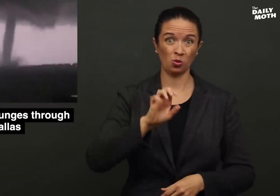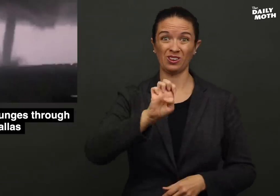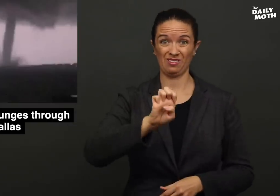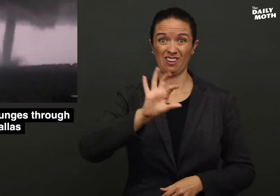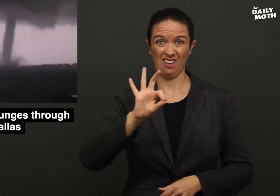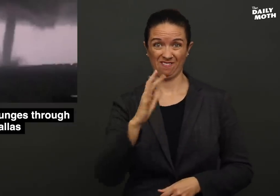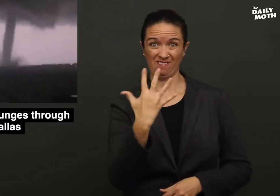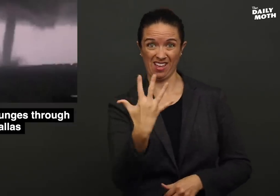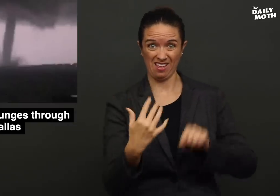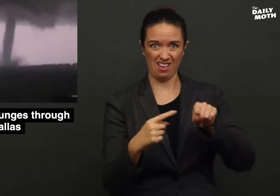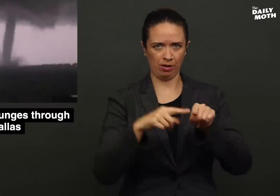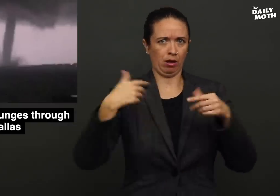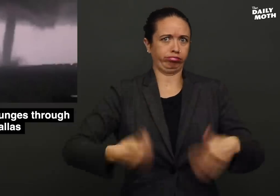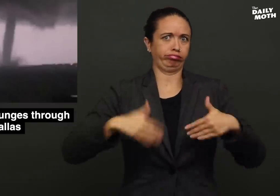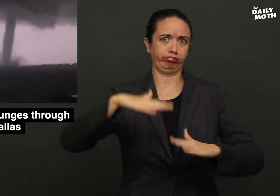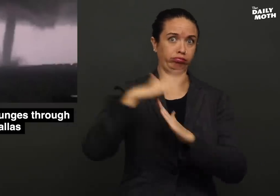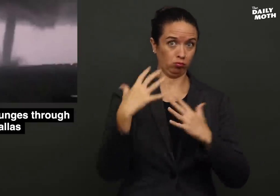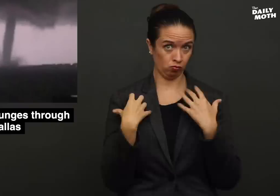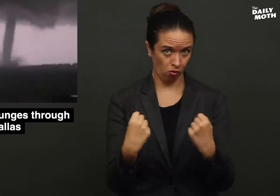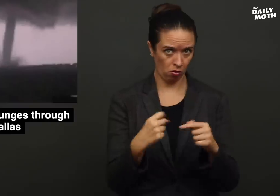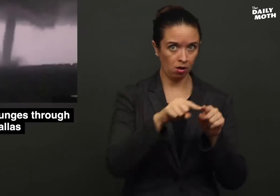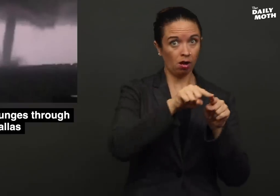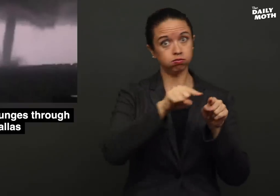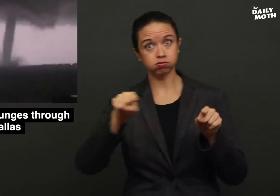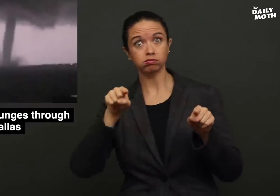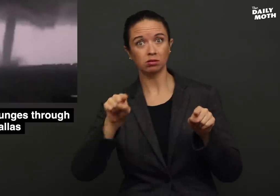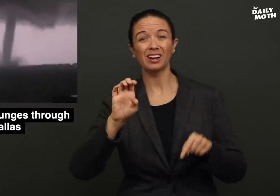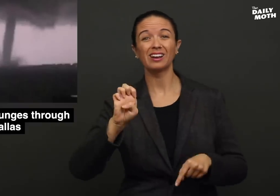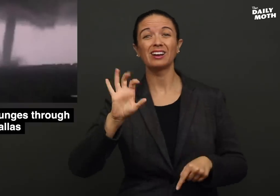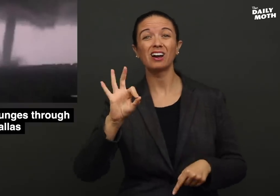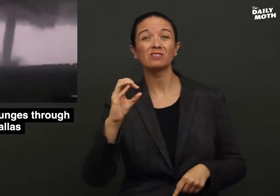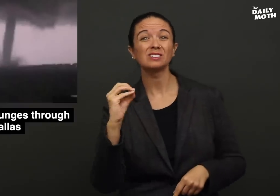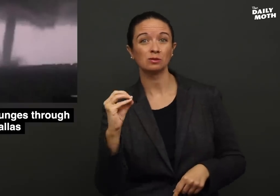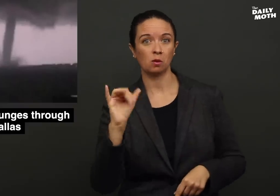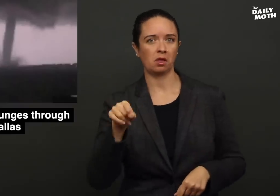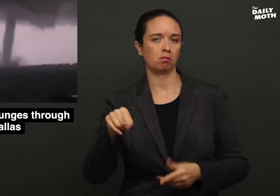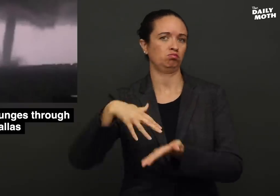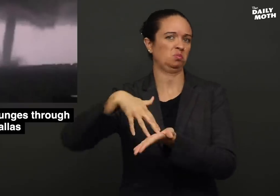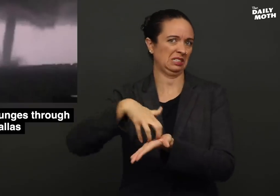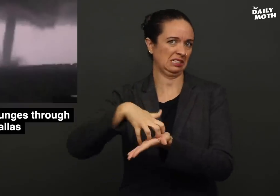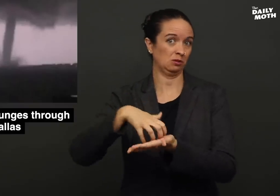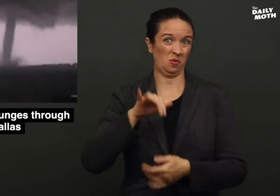EF-5 is the strongest to EF-0 is the weakest.